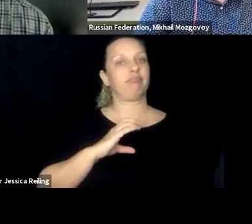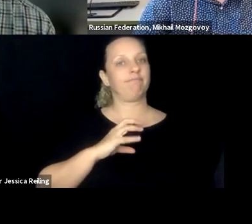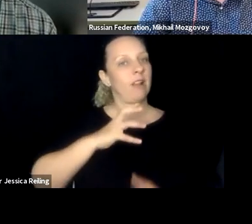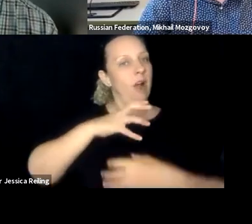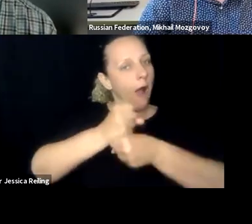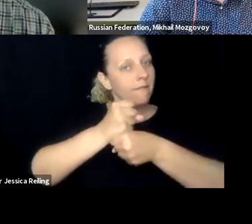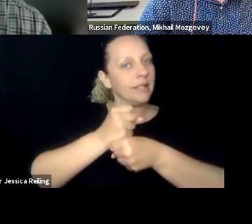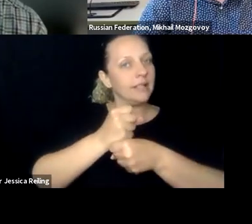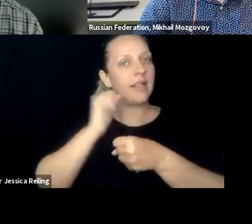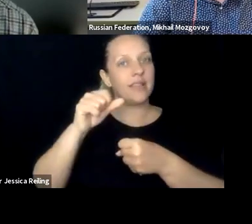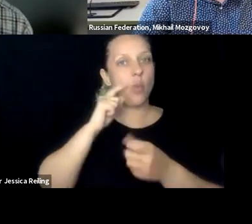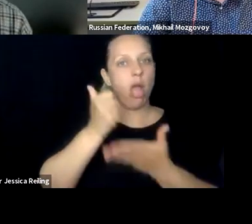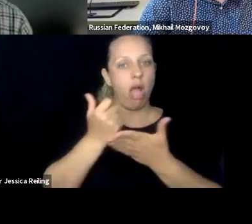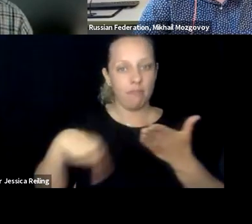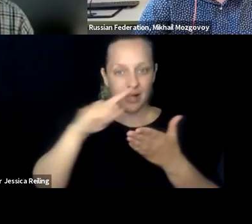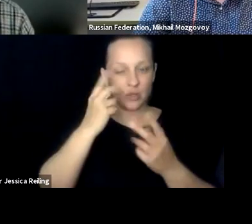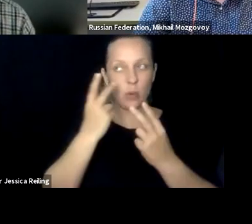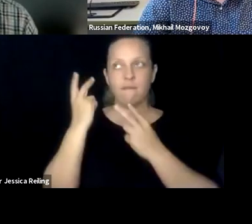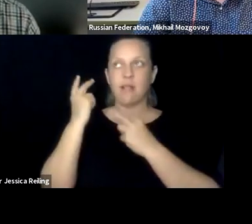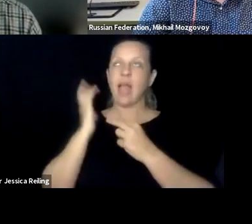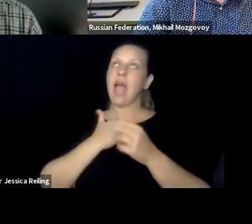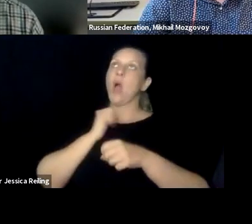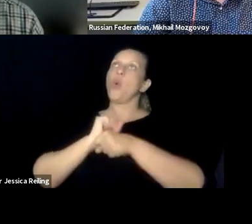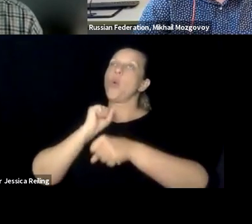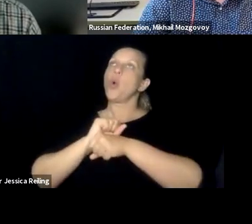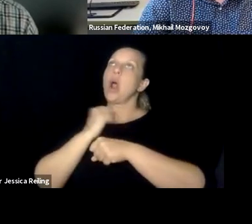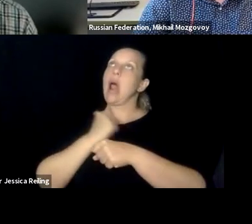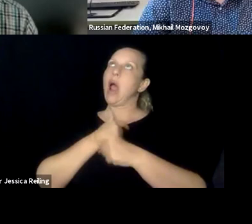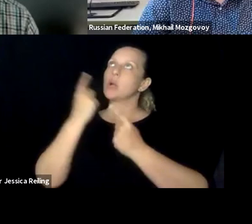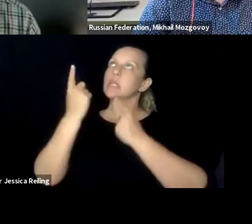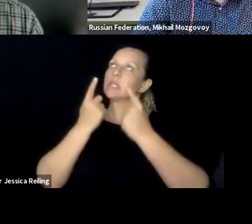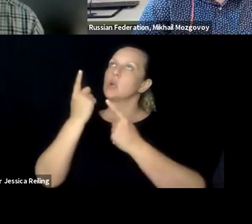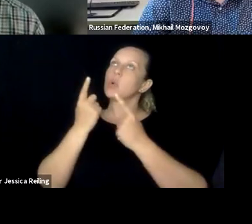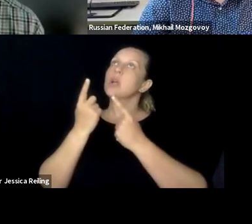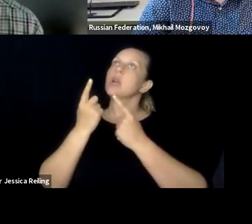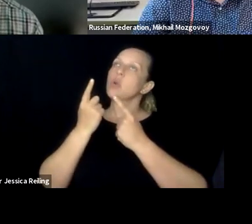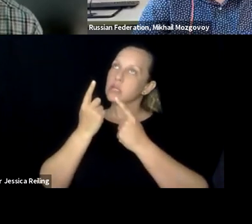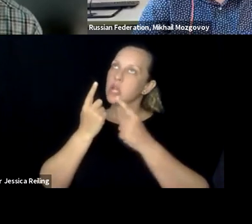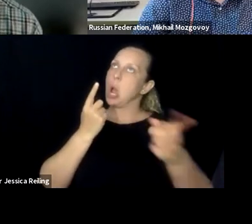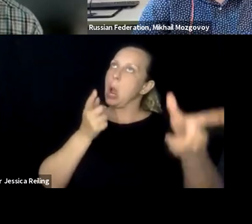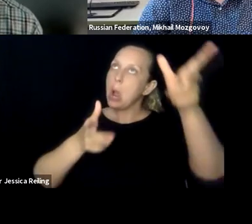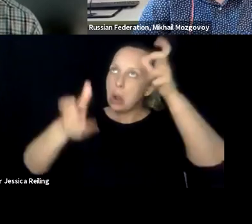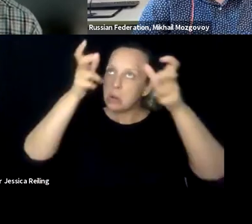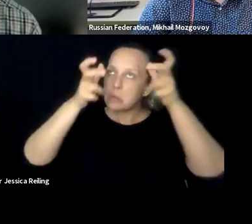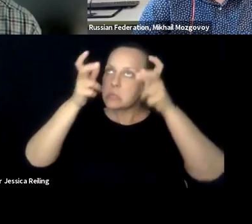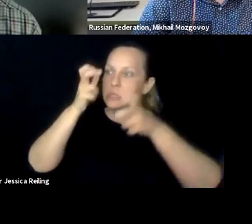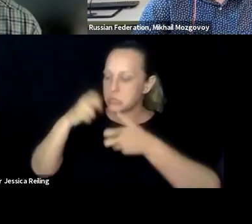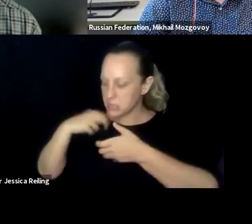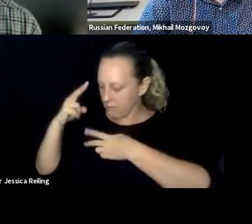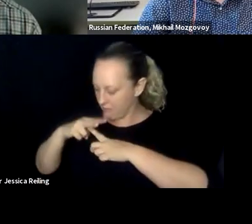and I'm quite sure and confident that this helps us to reflect our own work, our